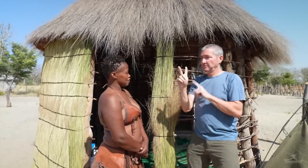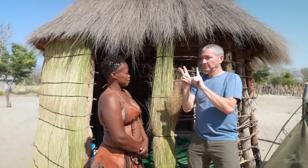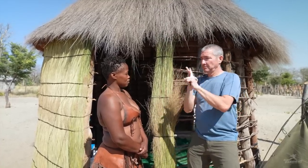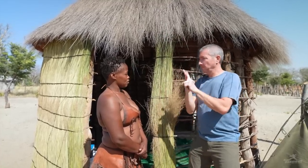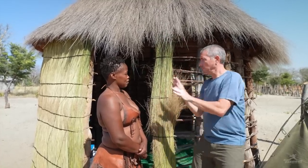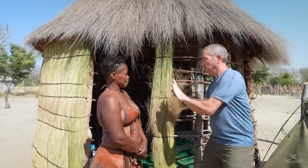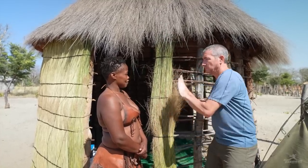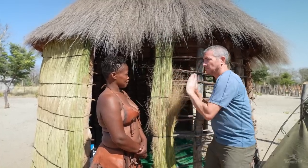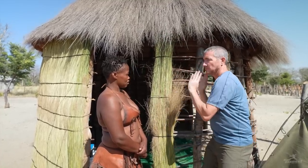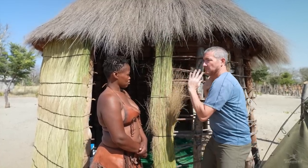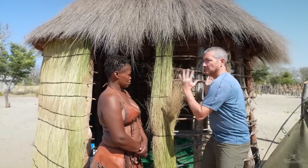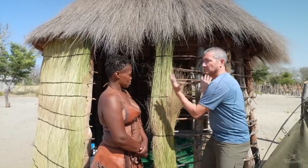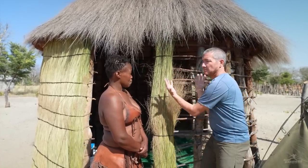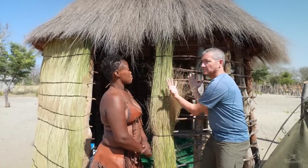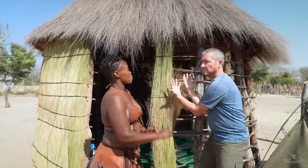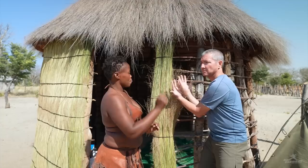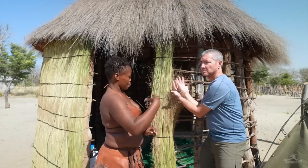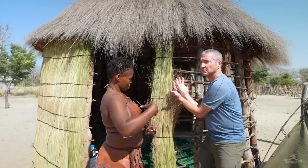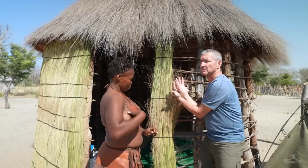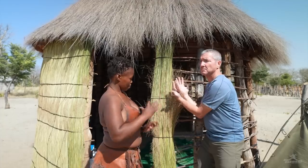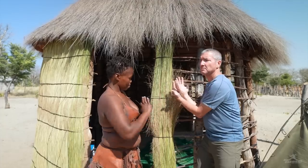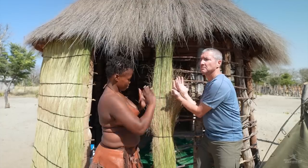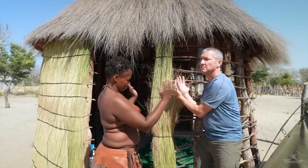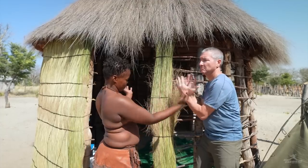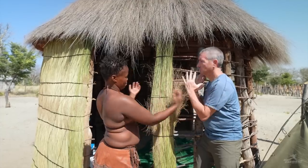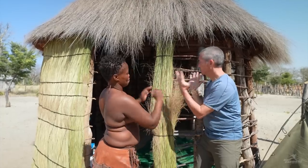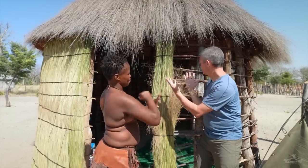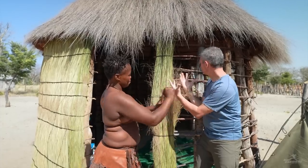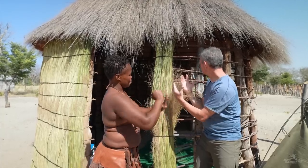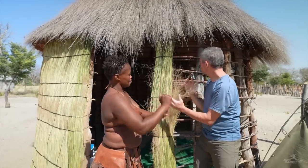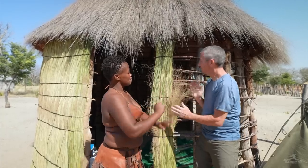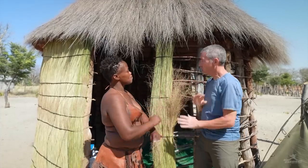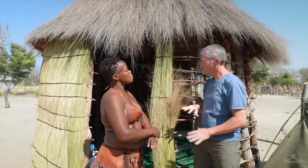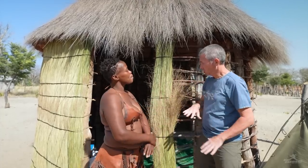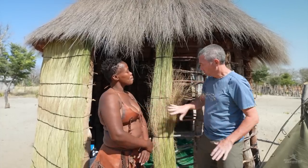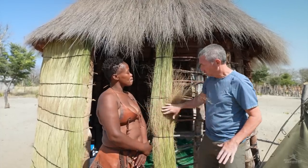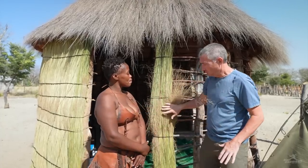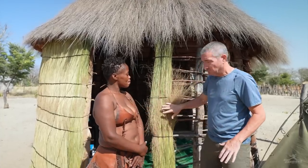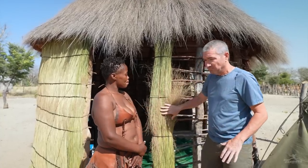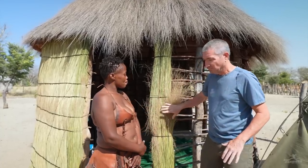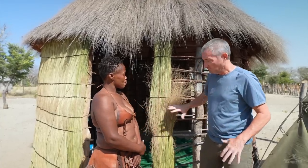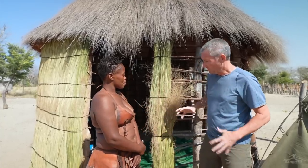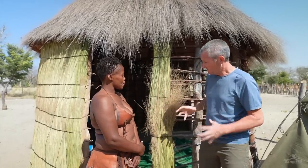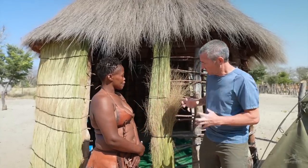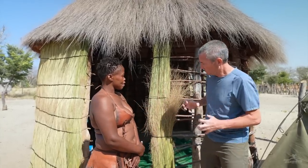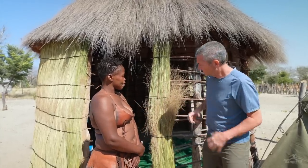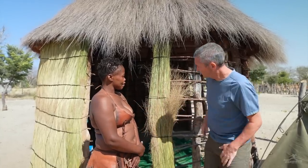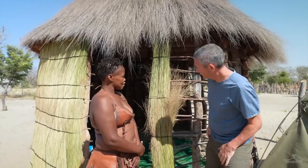before the walls are added? Yes, that’s when the women make the walls. It’s a tight structure.